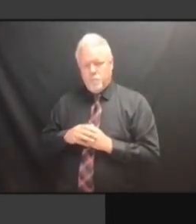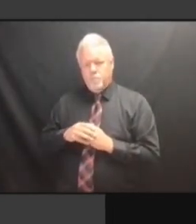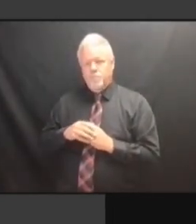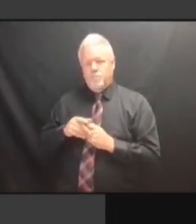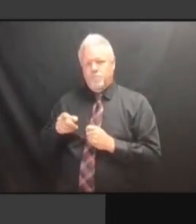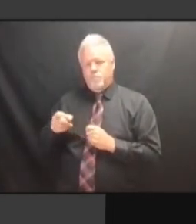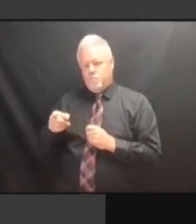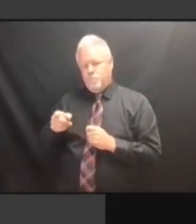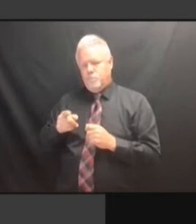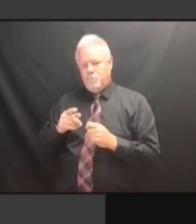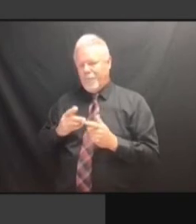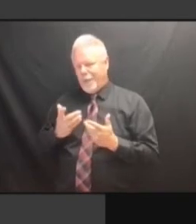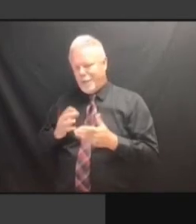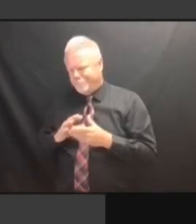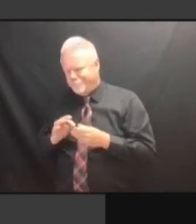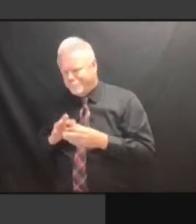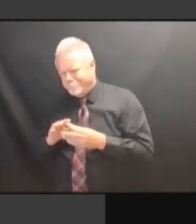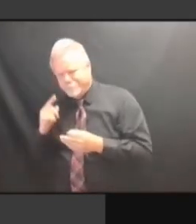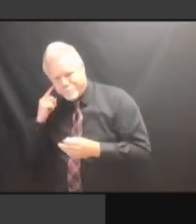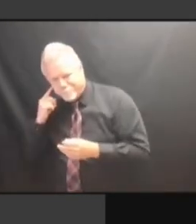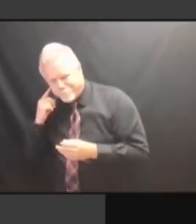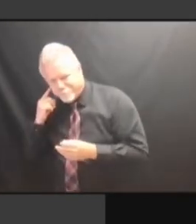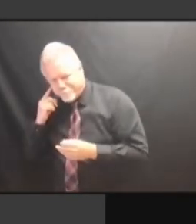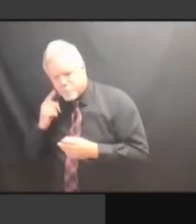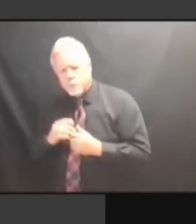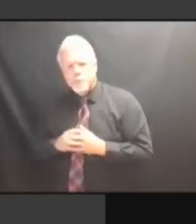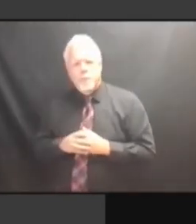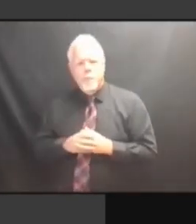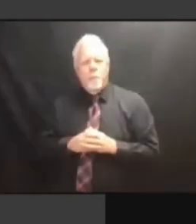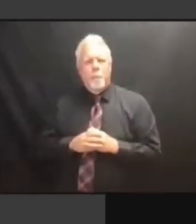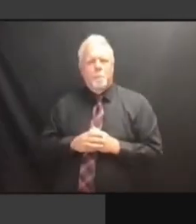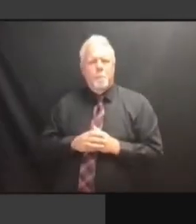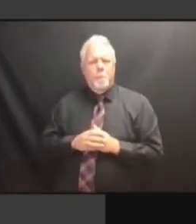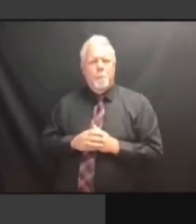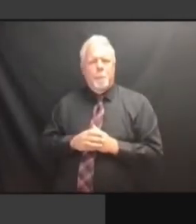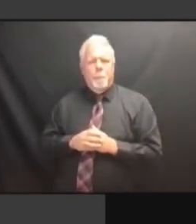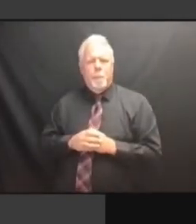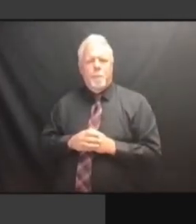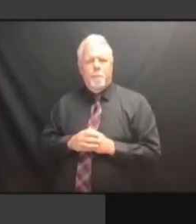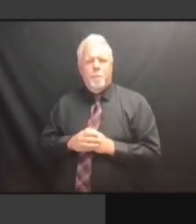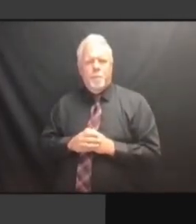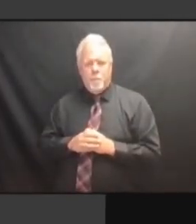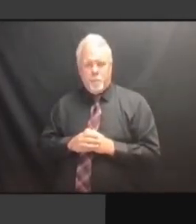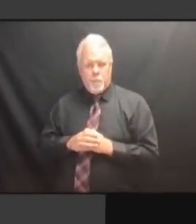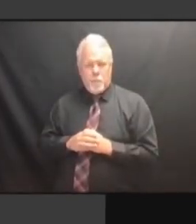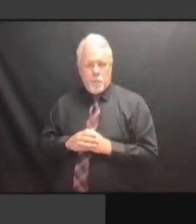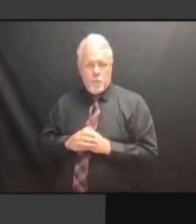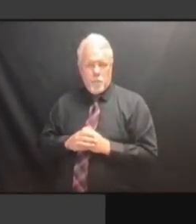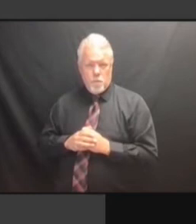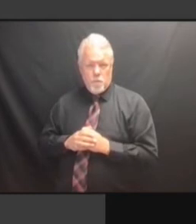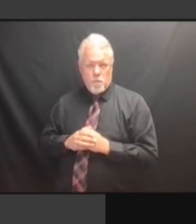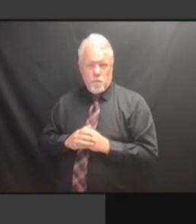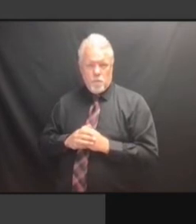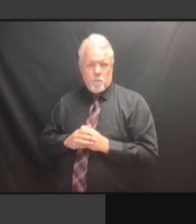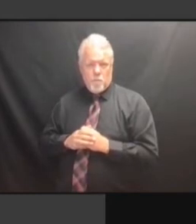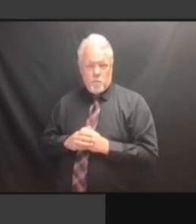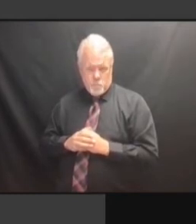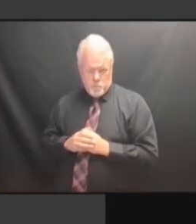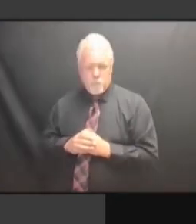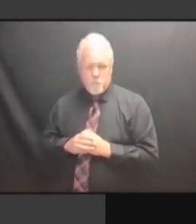FOR PRESIDENT. SO IT WAS FOR PRESIDENT. SO IT WAS A FOR PRESIDENT. SO IT WAS A PERFECTLY FOR PRESIDENT. SO IT WAS A PERFECTLY RATIONAL SO IT WAS A PERFECTLY RATIONAL SO IT WAS A PERFECTLY RATIONAL AND SO IT WAS A PERFECTLY RATIONAL AND VERIFIABLE SO IT WAS A PERFECTLY RATIONAL AND VERIFIABLE EXPLANATION SO IT WAS A PERFECTLY RATIONAL AND VERIFIABLE EXPLANATION FOR AND VERIFIABLE EXPLANATION FOR AND VERIFIABLE EXPLANATION FOR THE AND VERIFIABLE EXPLANATION FOR THE LARGE AND VERIFIABLE EXPLANATION FOR THE LARGE NUMBER AND VERIFIABLE EXPLANATION FOR THE LARGE NUMBER OF AND VERIFIABLE EXPLANATION FOR THE LARGE NUMBER OF UNDERVOTES THE LARGE NUMBER OF UNDERVOTES